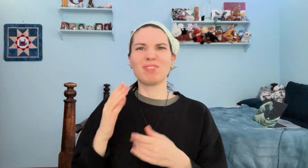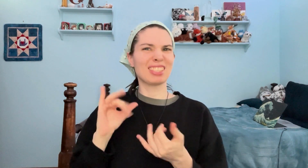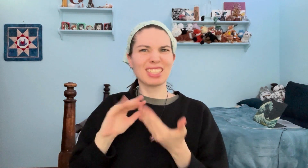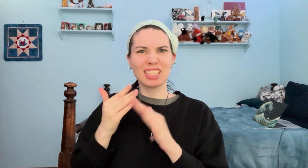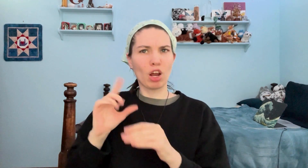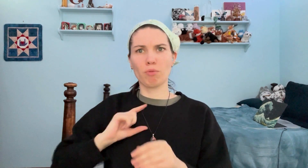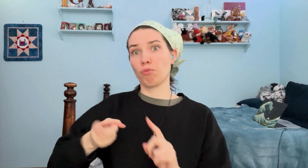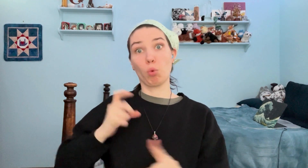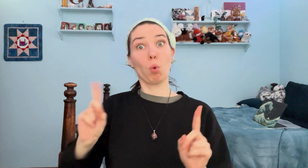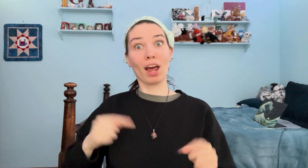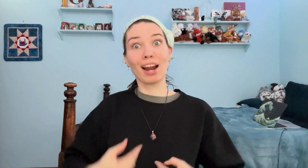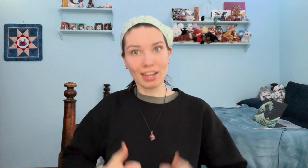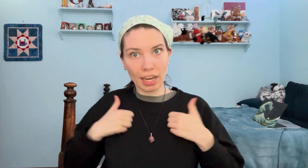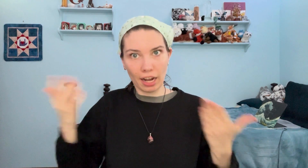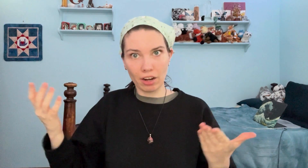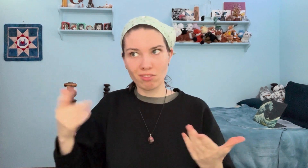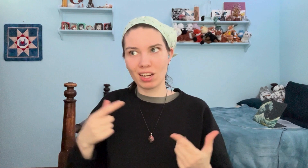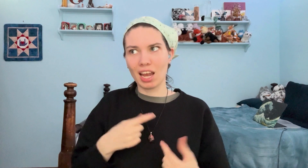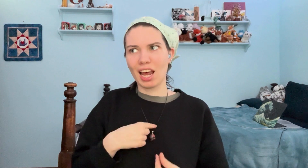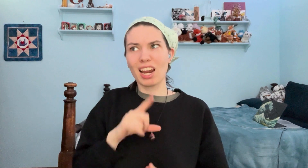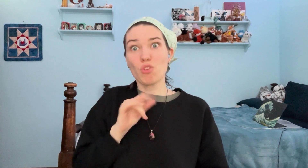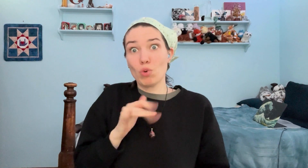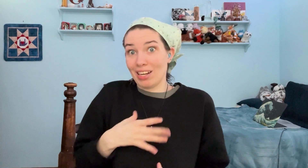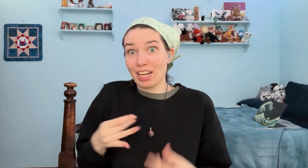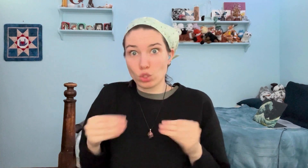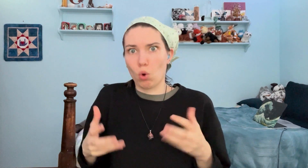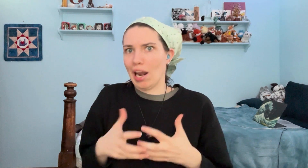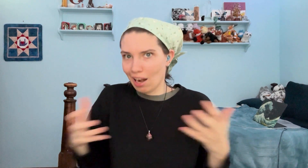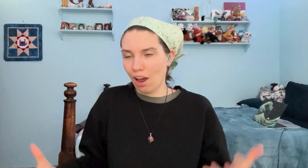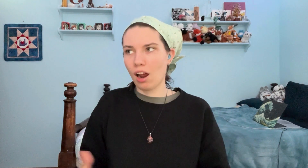it's a town away from where I live, and I really like the store a lot.